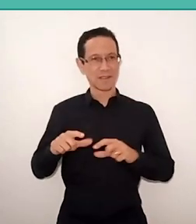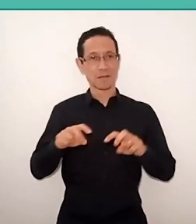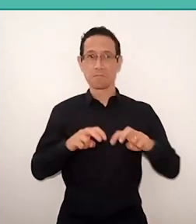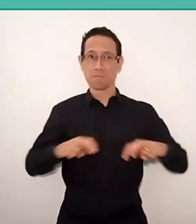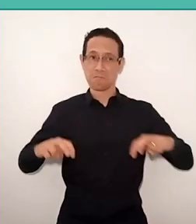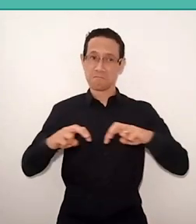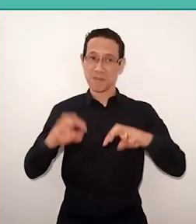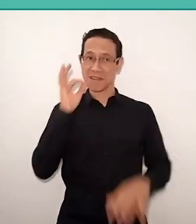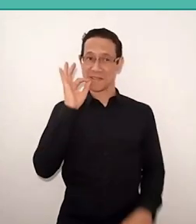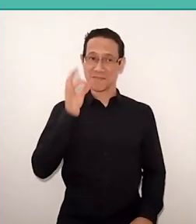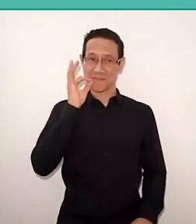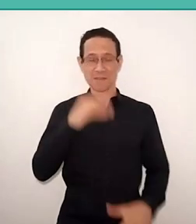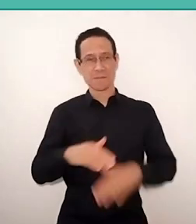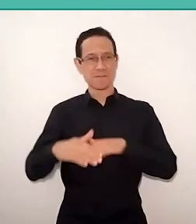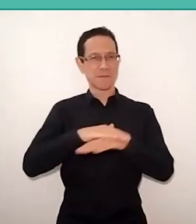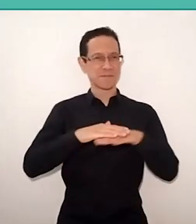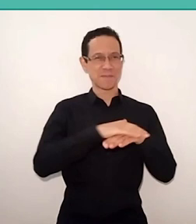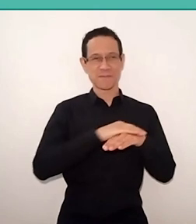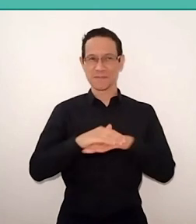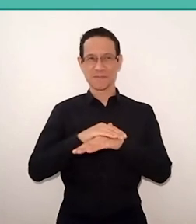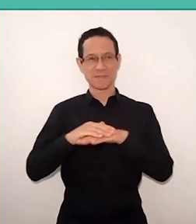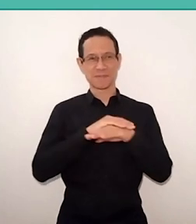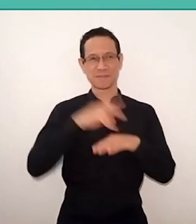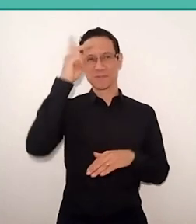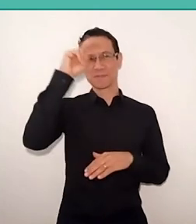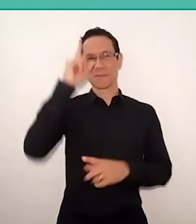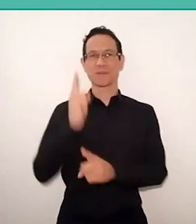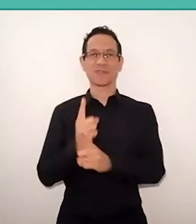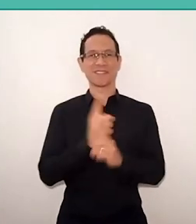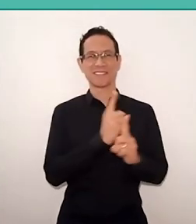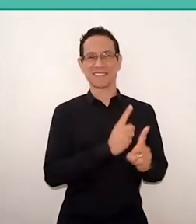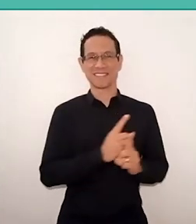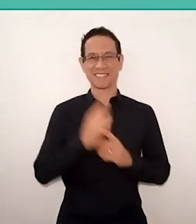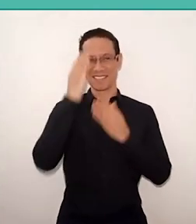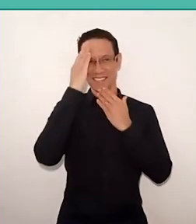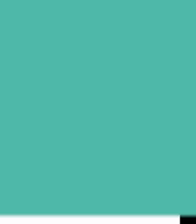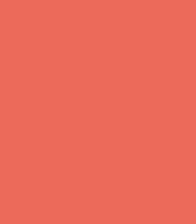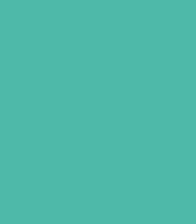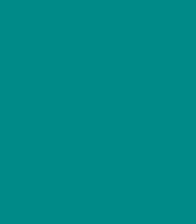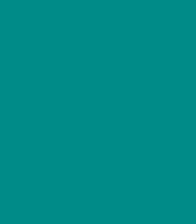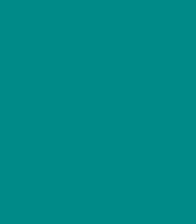and counting our memories and encounters. Thank you guys. See you tomorrow. -Thank you very much.